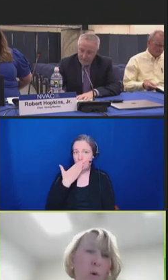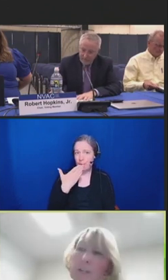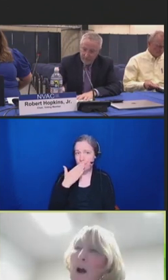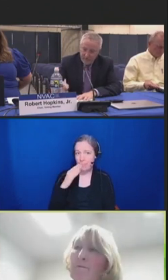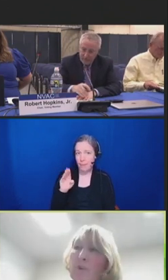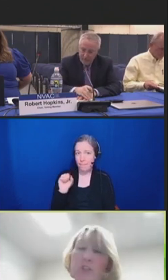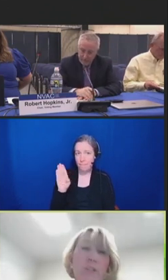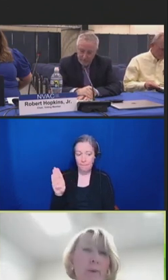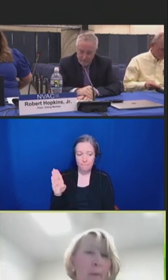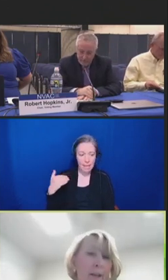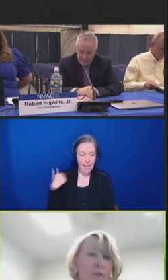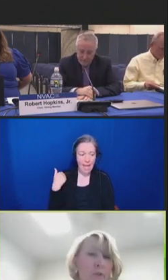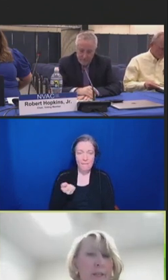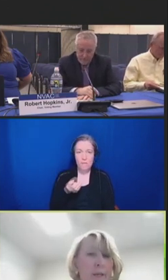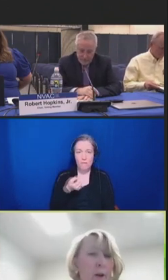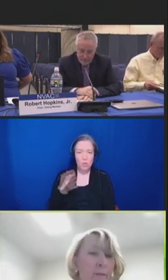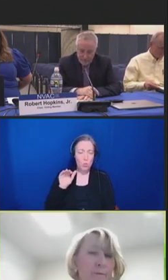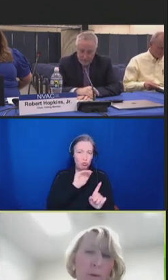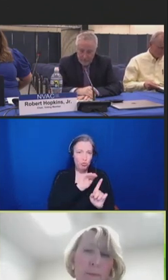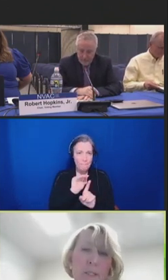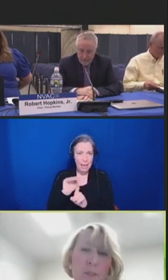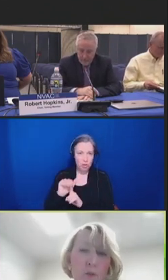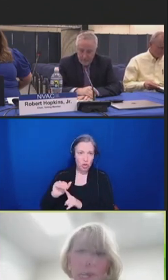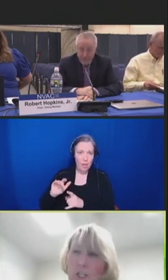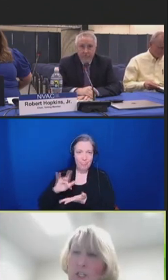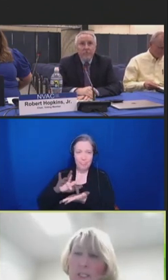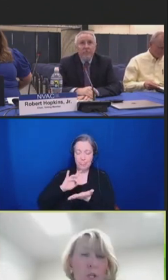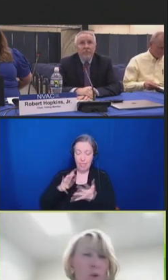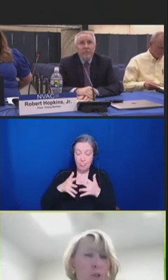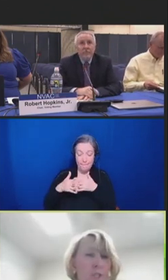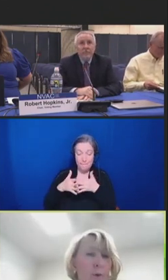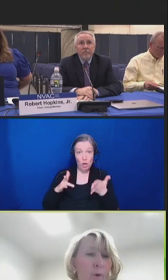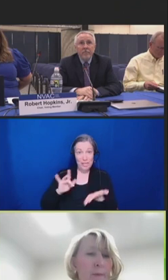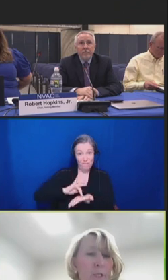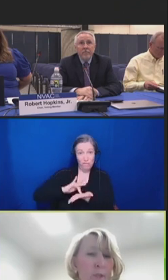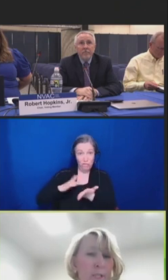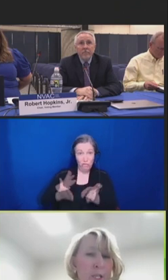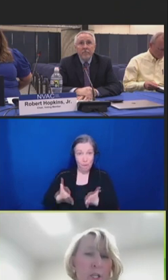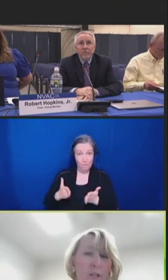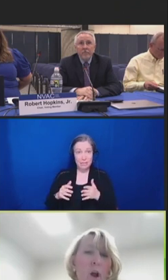First, just a reminder that the American Pharmacist Association is the largest pharmacy organization